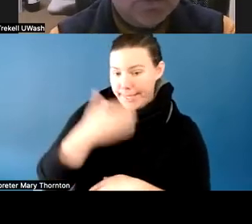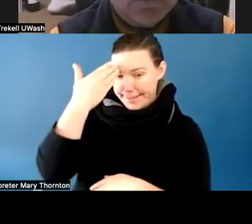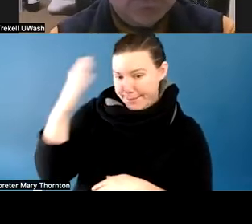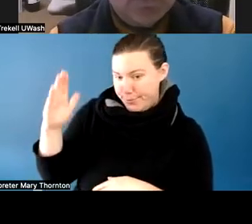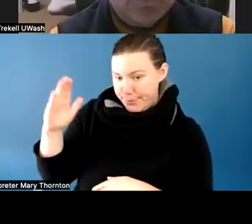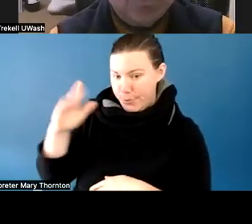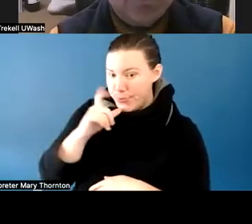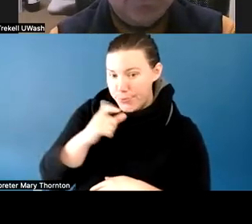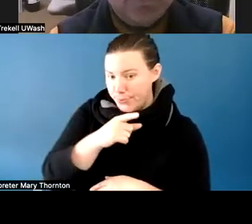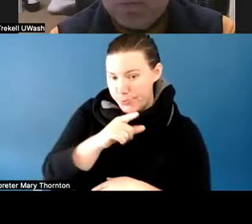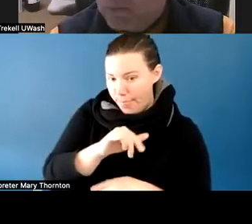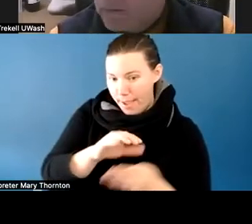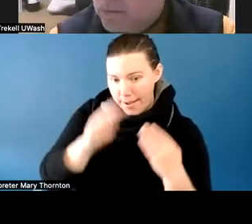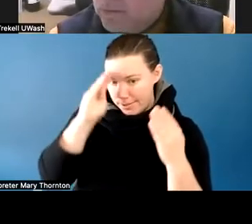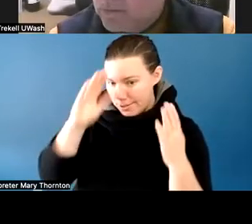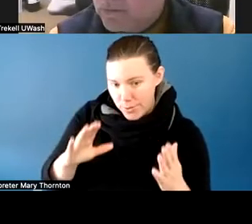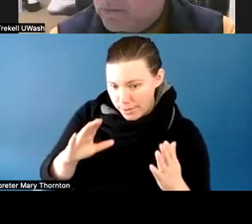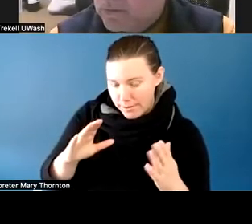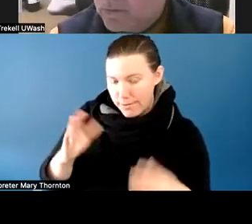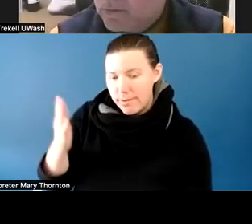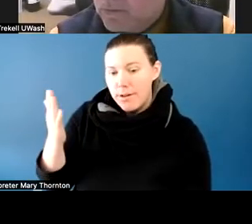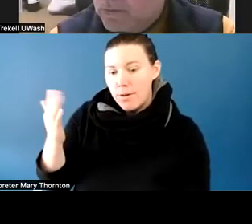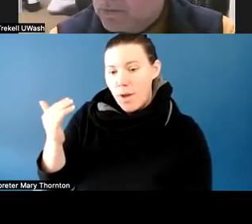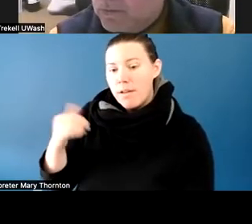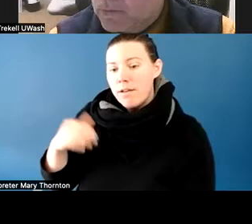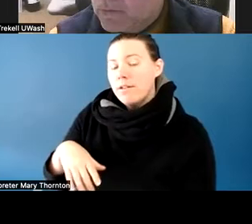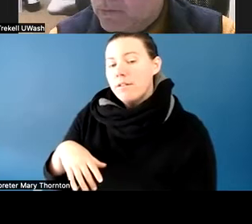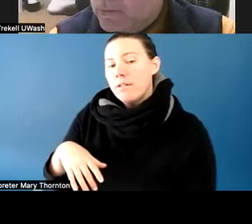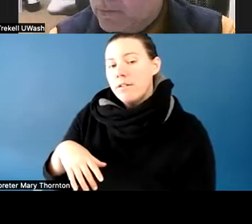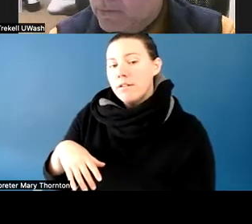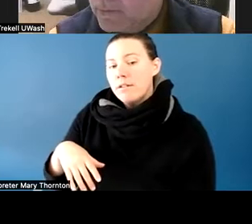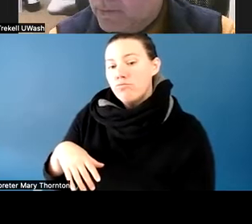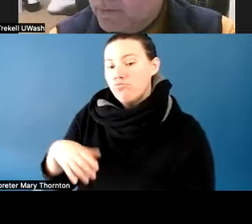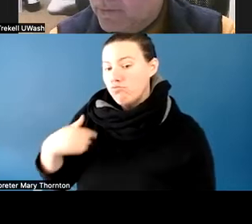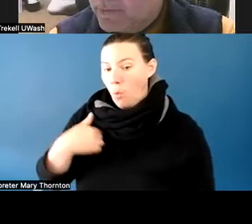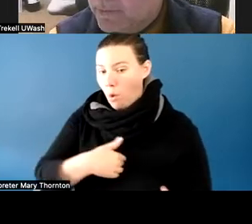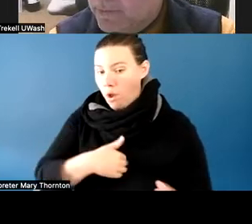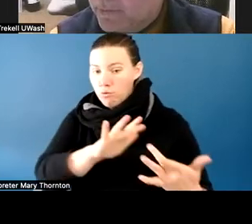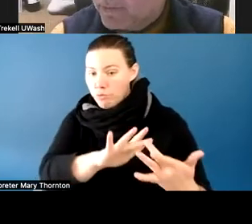because we kept trying to reach out to the student,